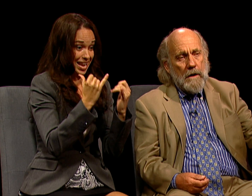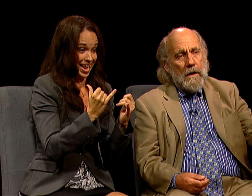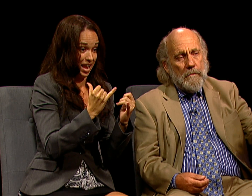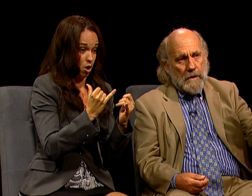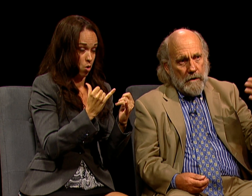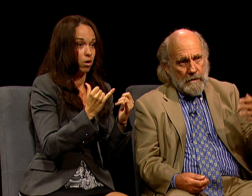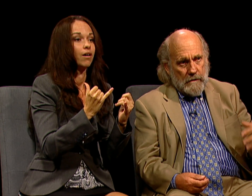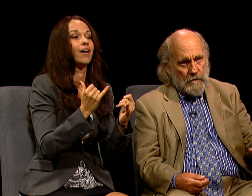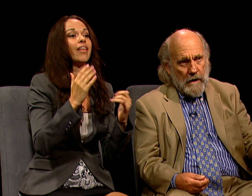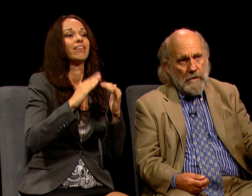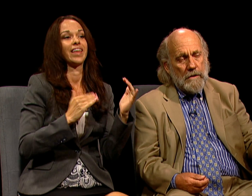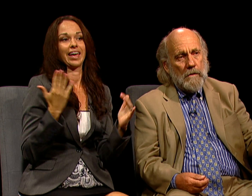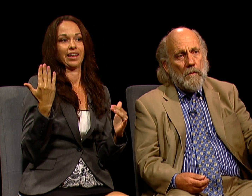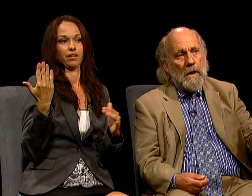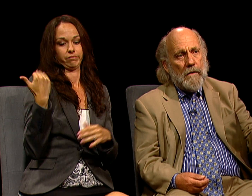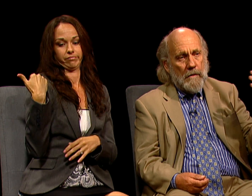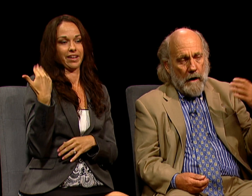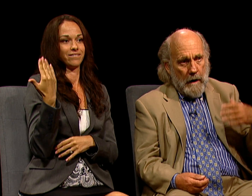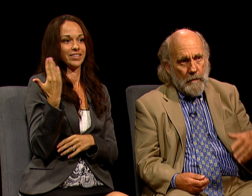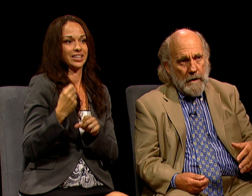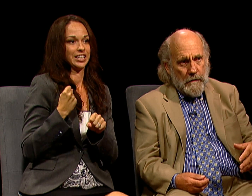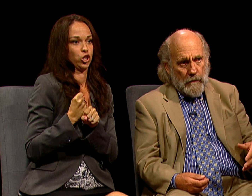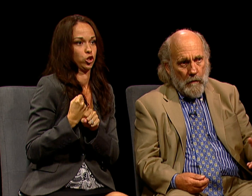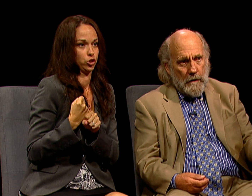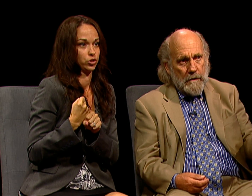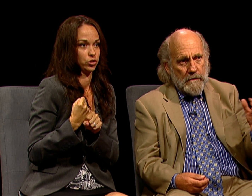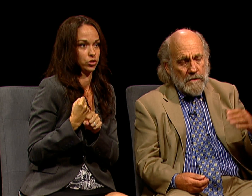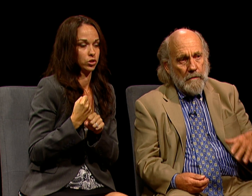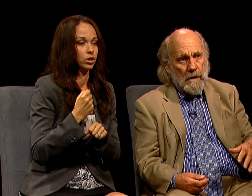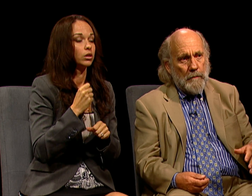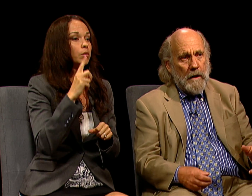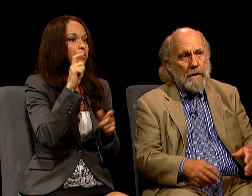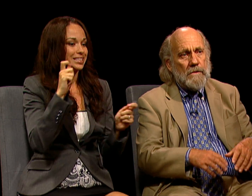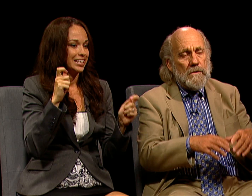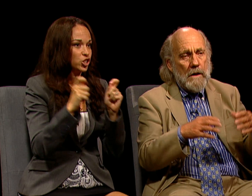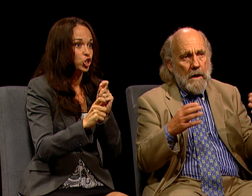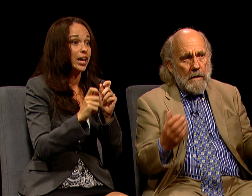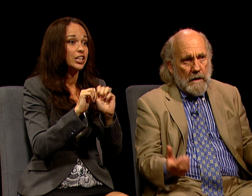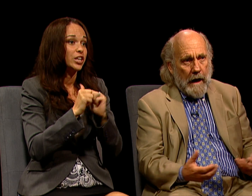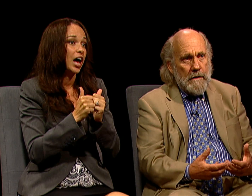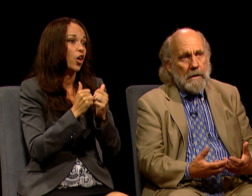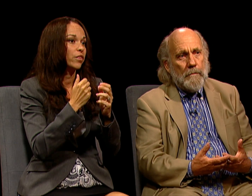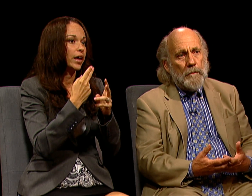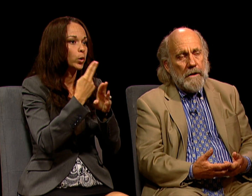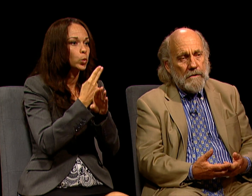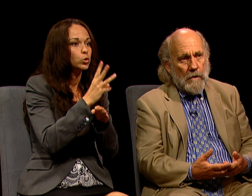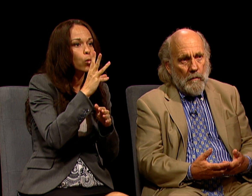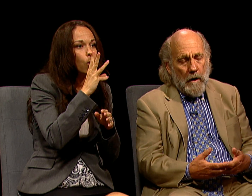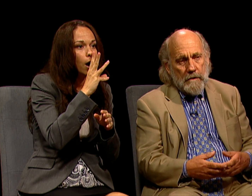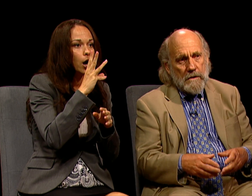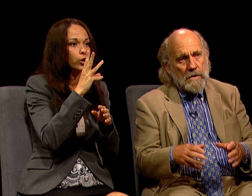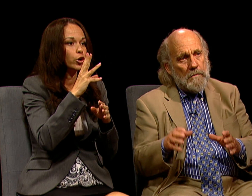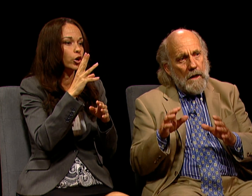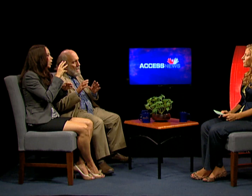BECAUSE OF CHANGING THE WAY THEY OPERATE THEIR WATER-CONSUMING APPLIANCES, TIGHTENING UP LEAKS IN THEIR WATER SYSTEM